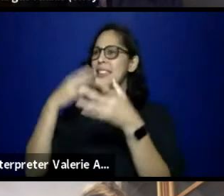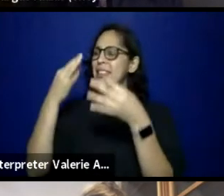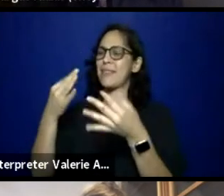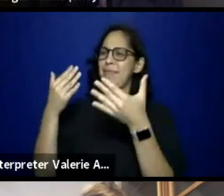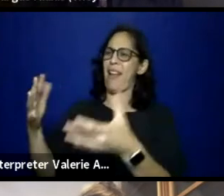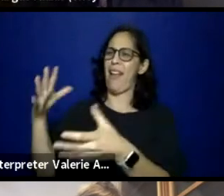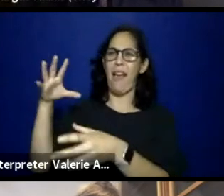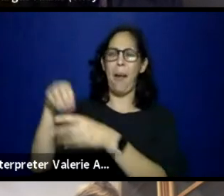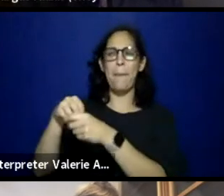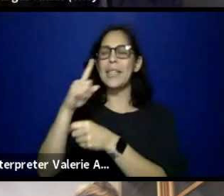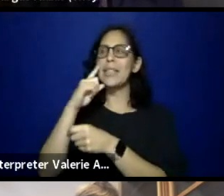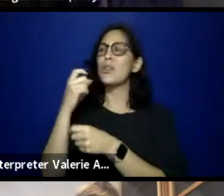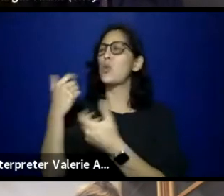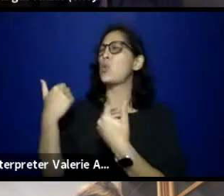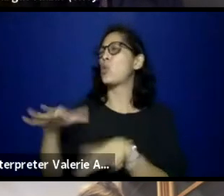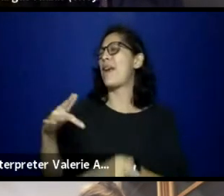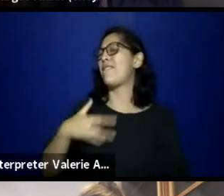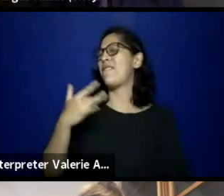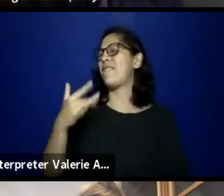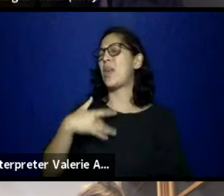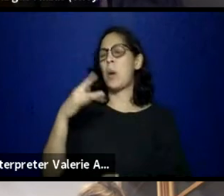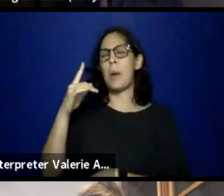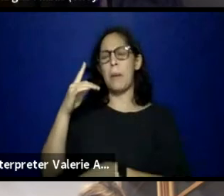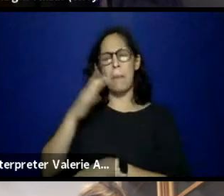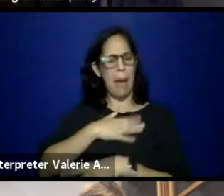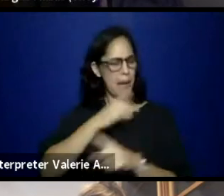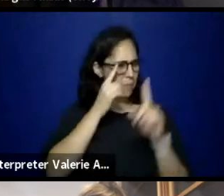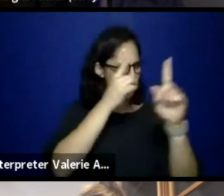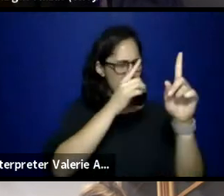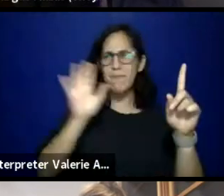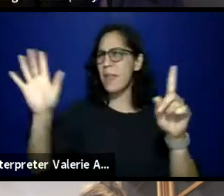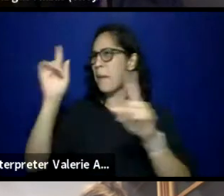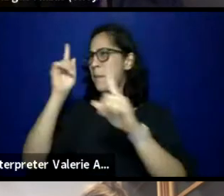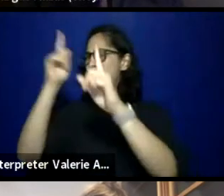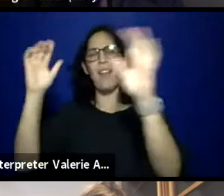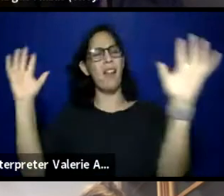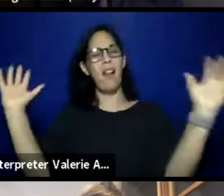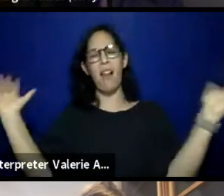so aligned in mission and also just so held in space